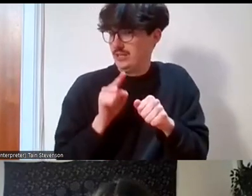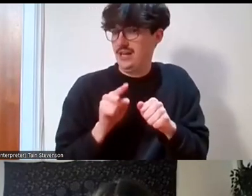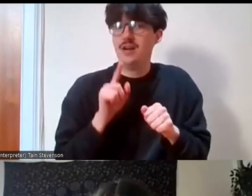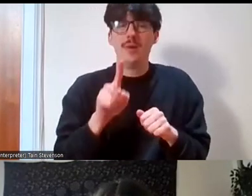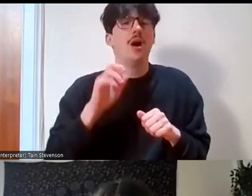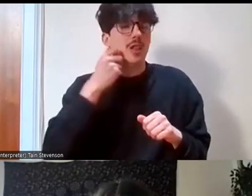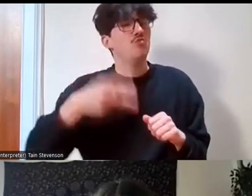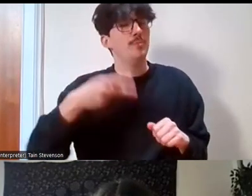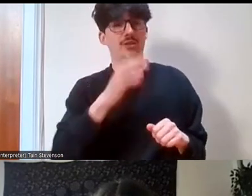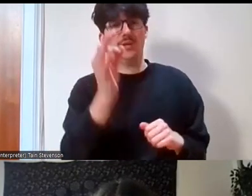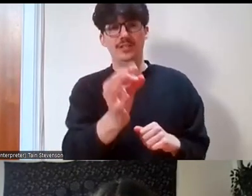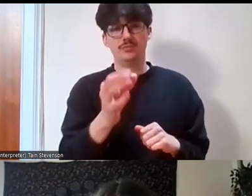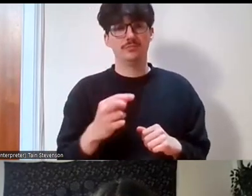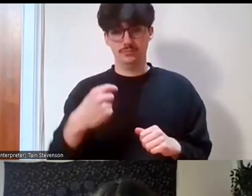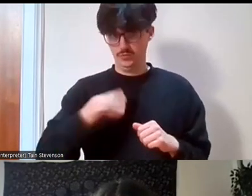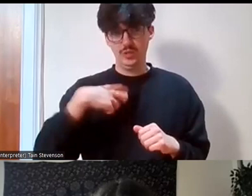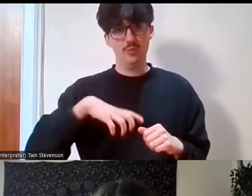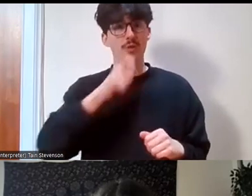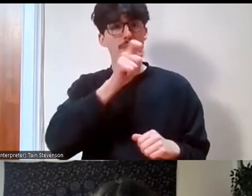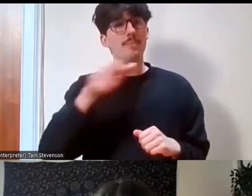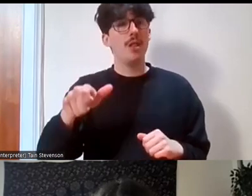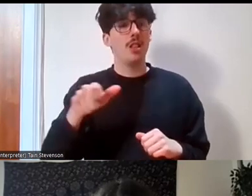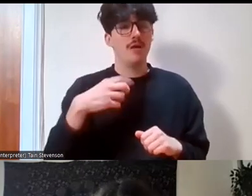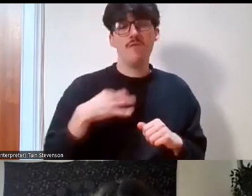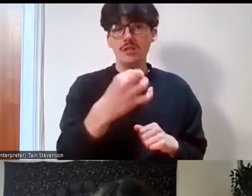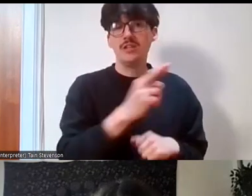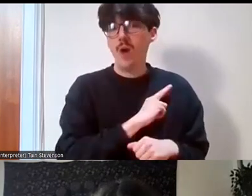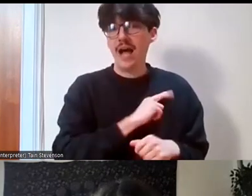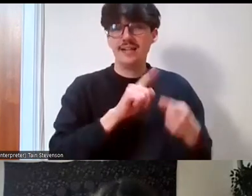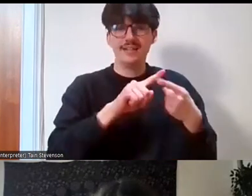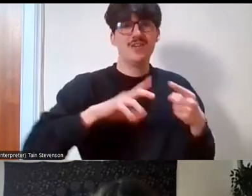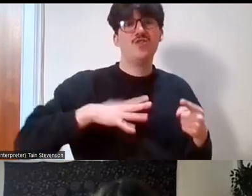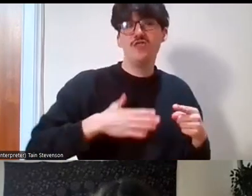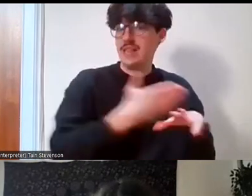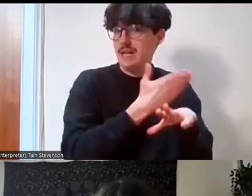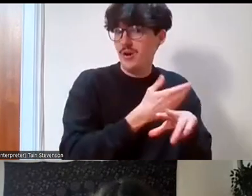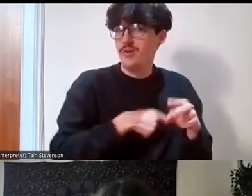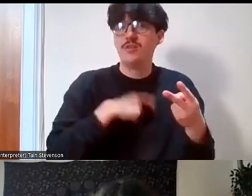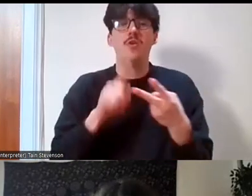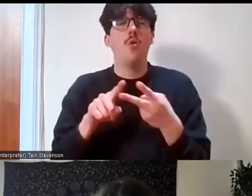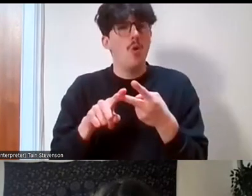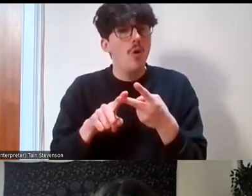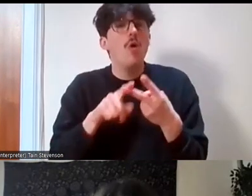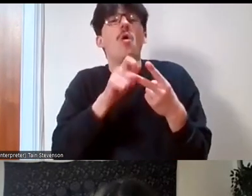do we want people to volunteer because it's free labour or is the ultimate aim engagement?